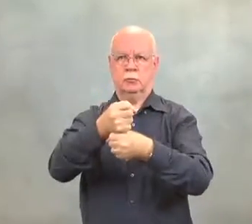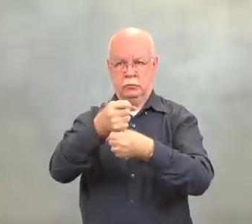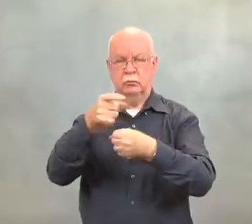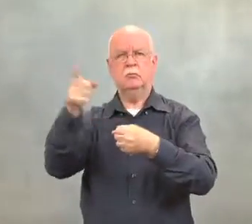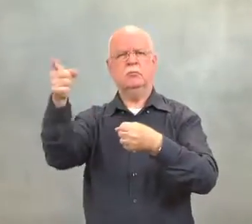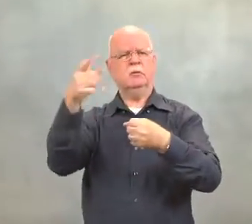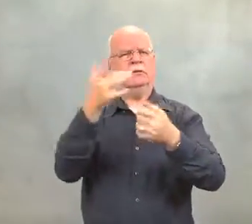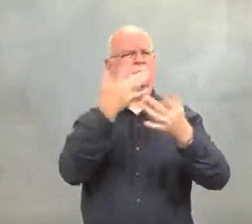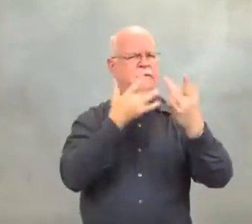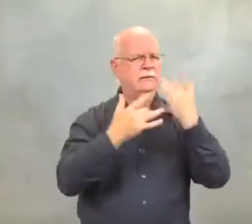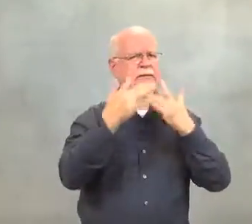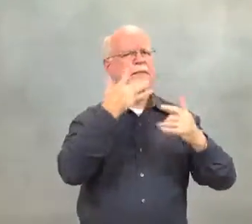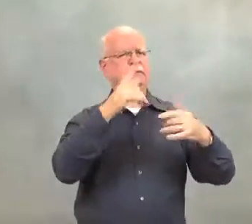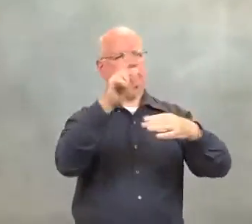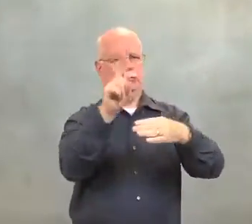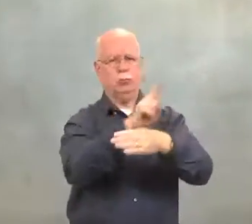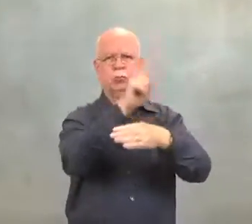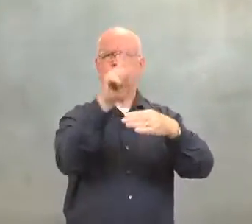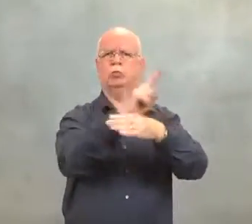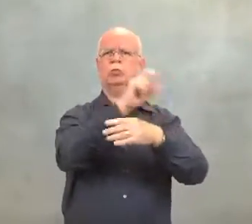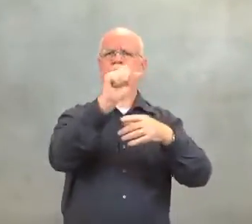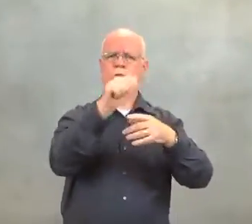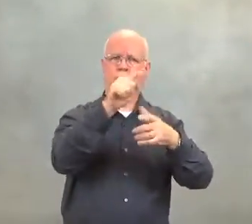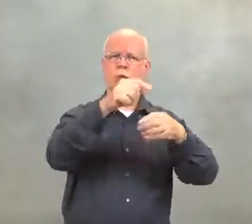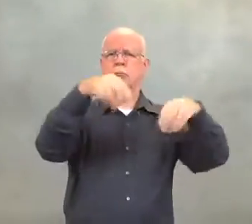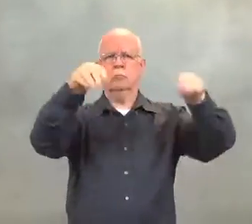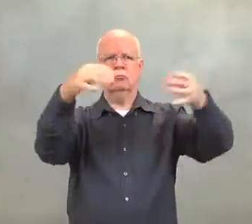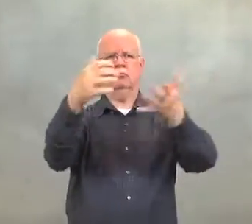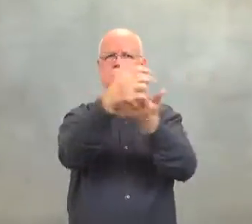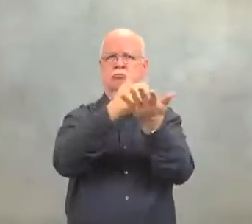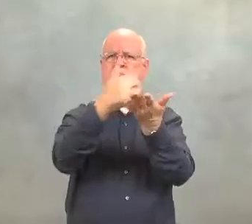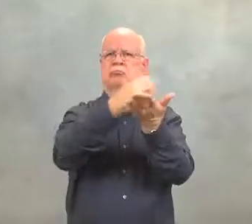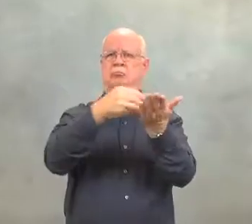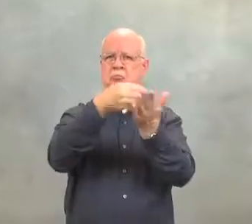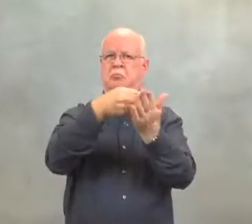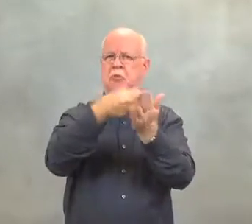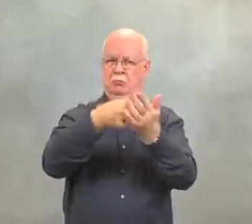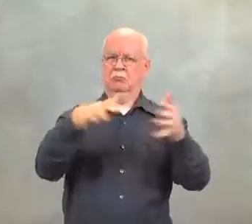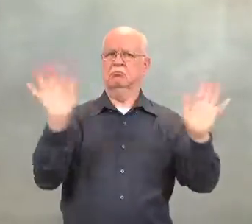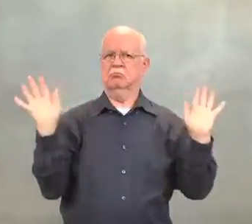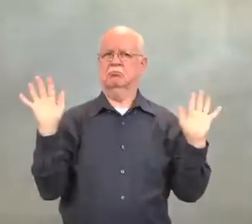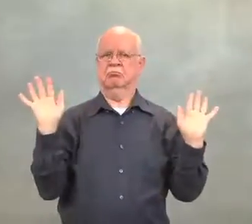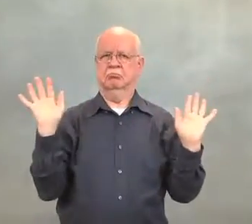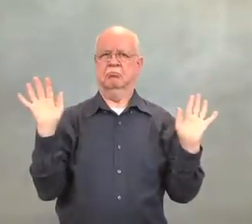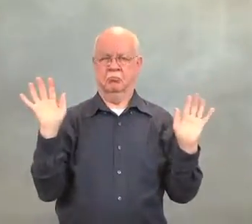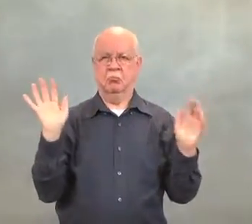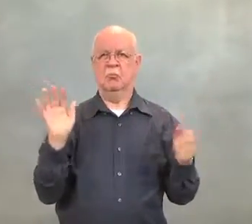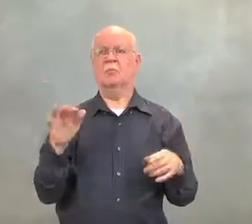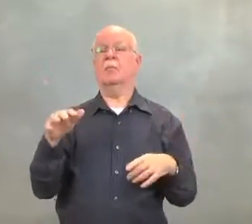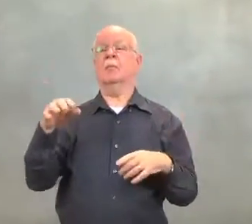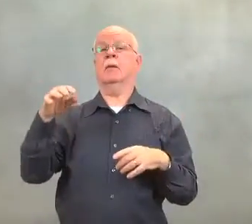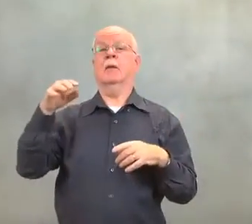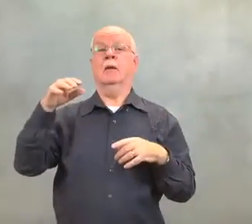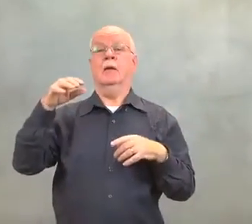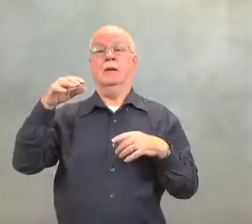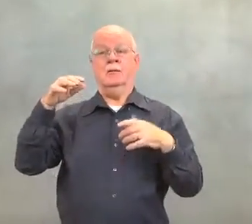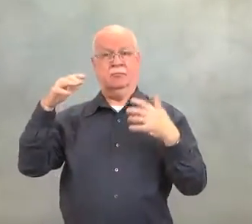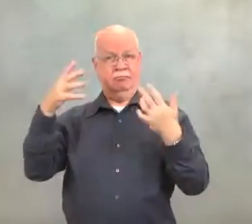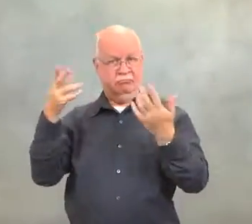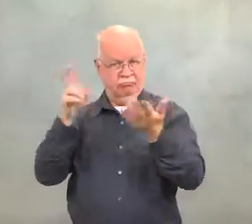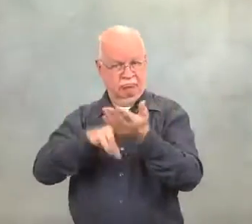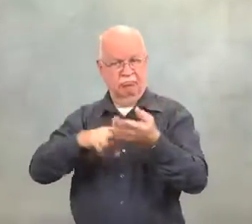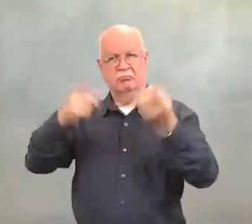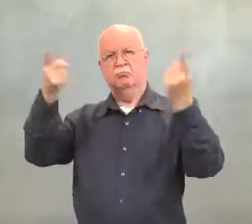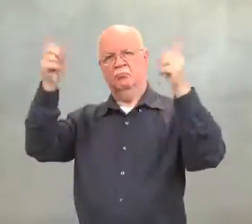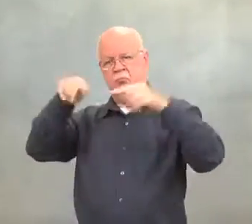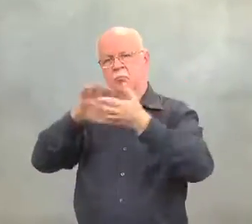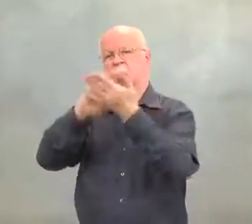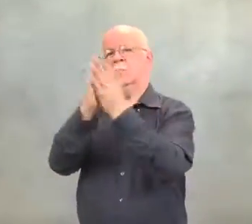So the lands were used to get by and earn revenue from the sale of salt.